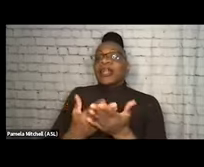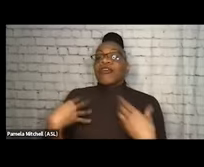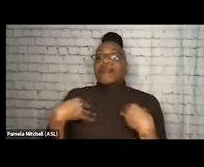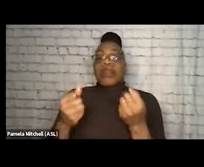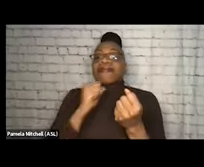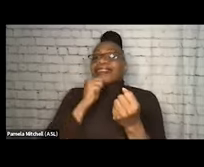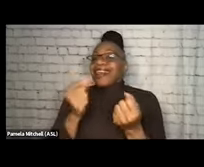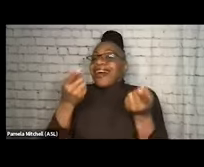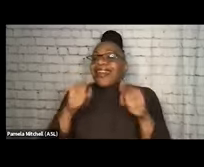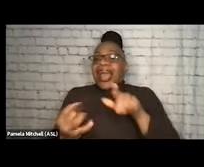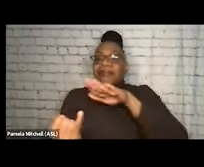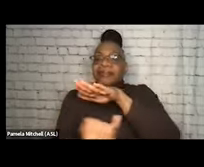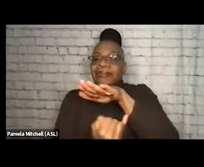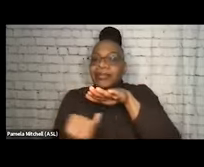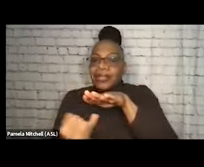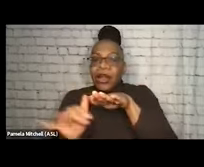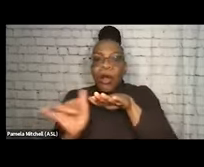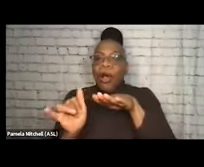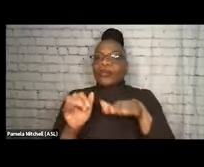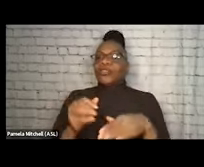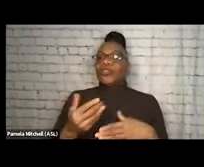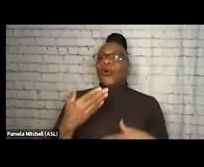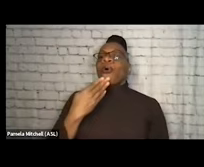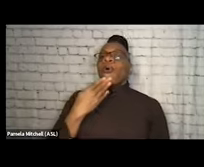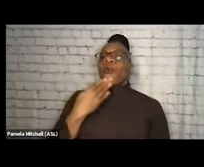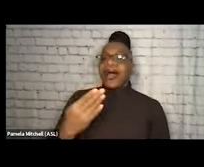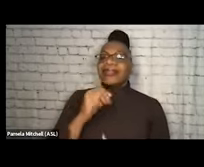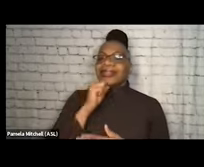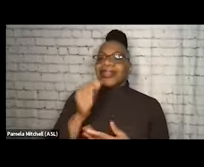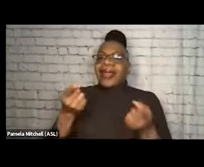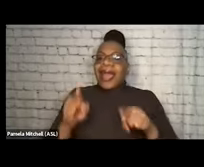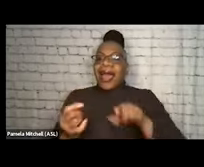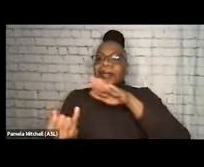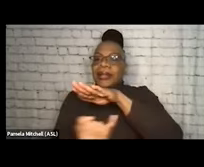or pursuit of wellness does not happen in isolation. So we have to think of all of these things